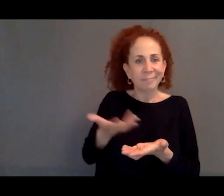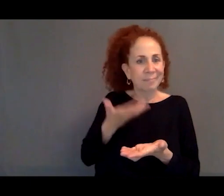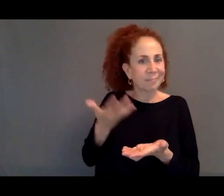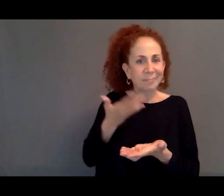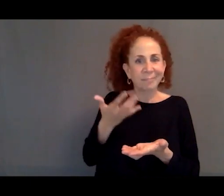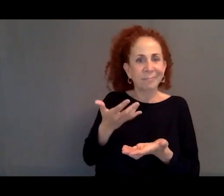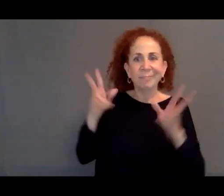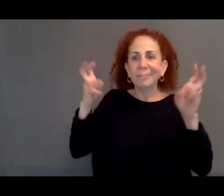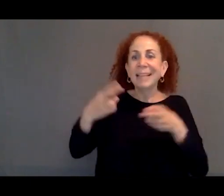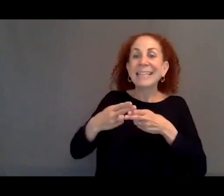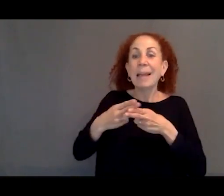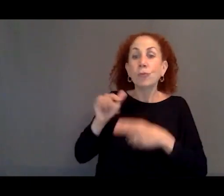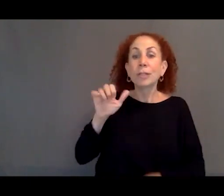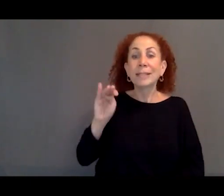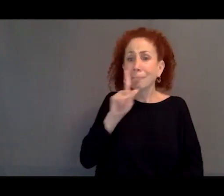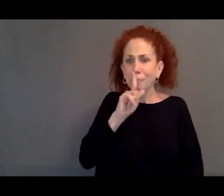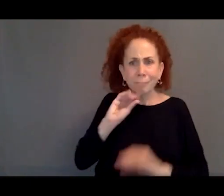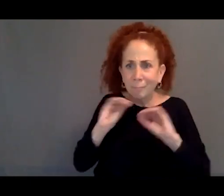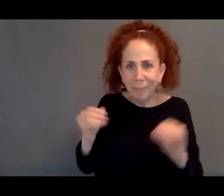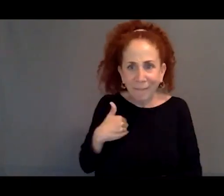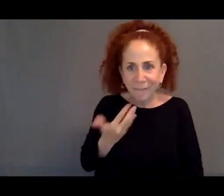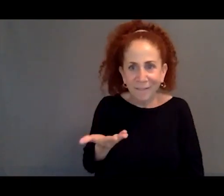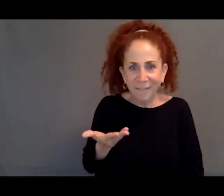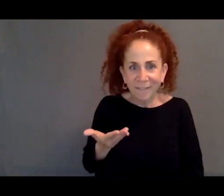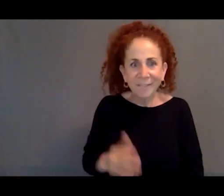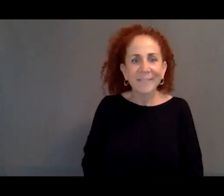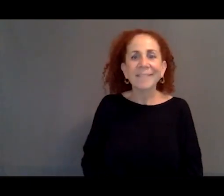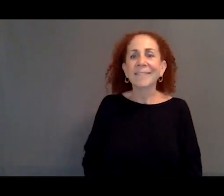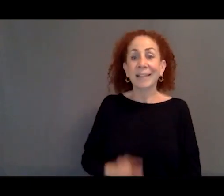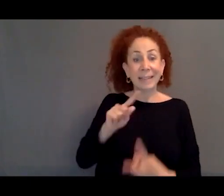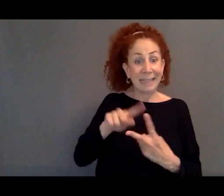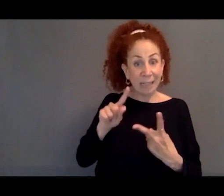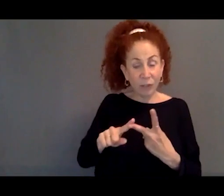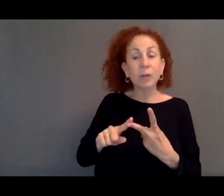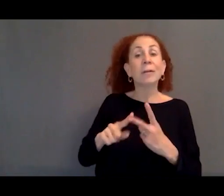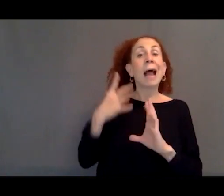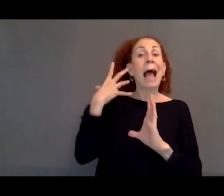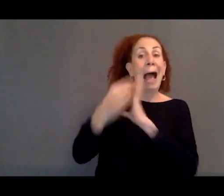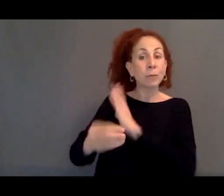temporary asylum. They're either kept outside in the case of the Remain